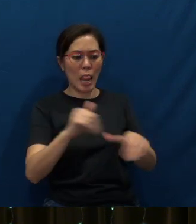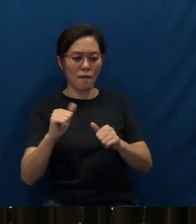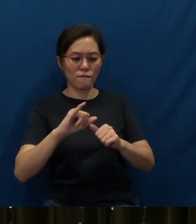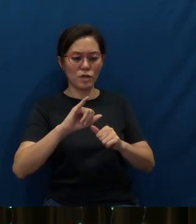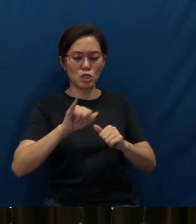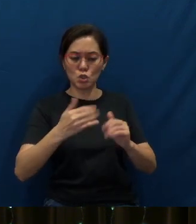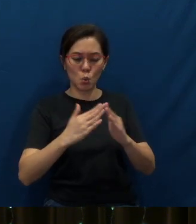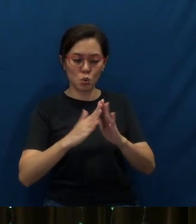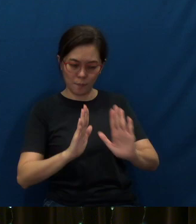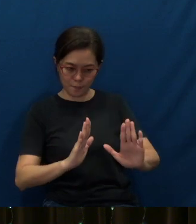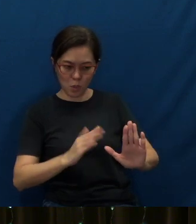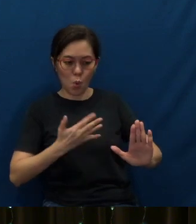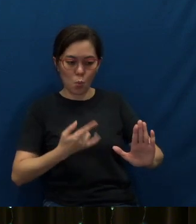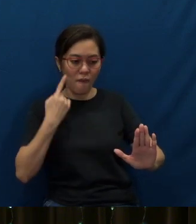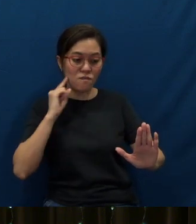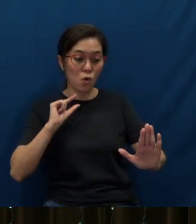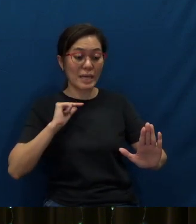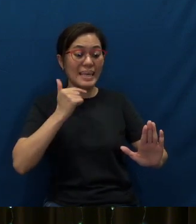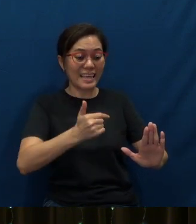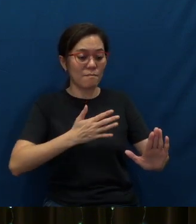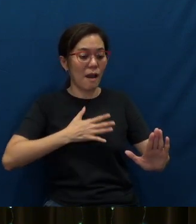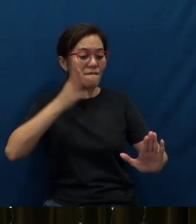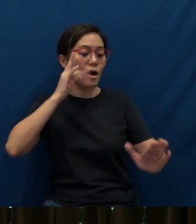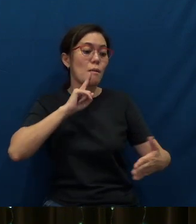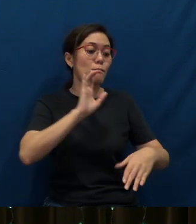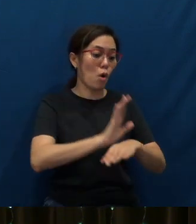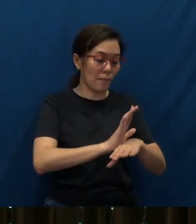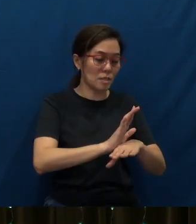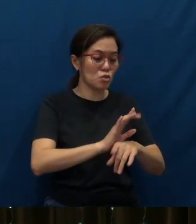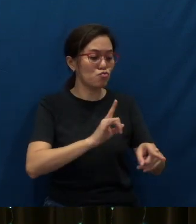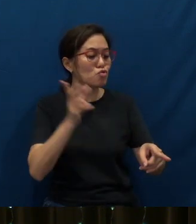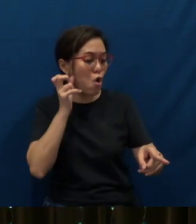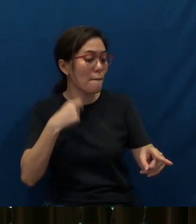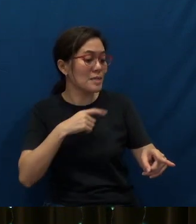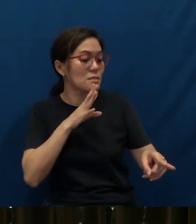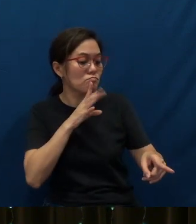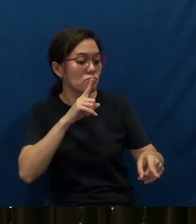but '(to) wait for the gift My Father promised, which you have heard Me speak about.